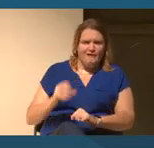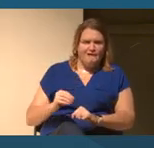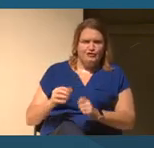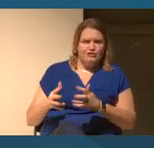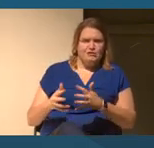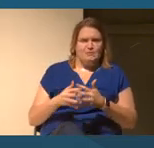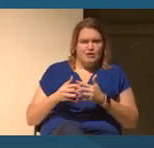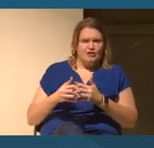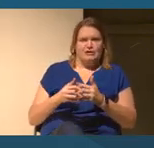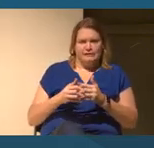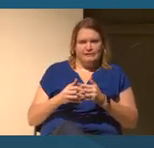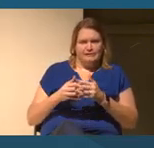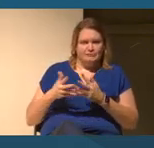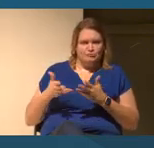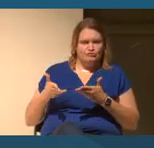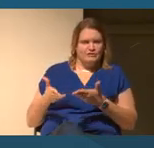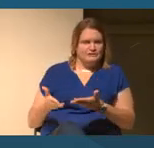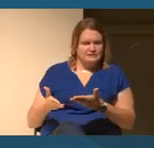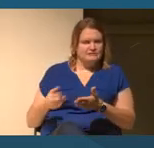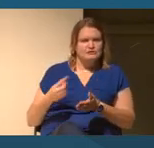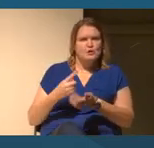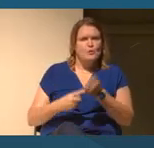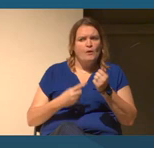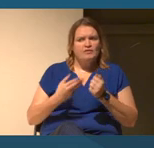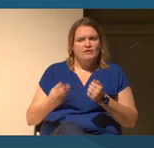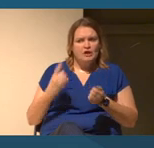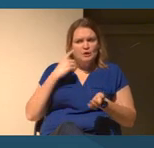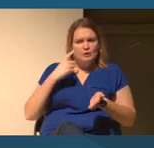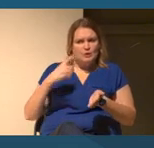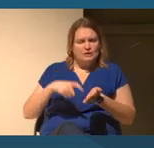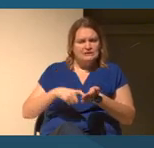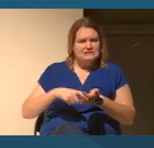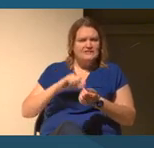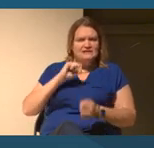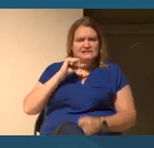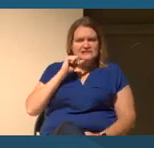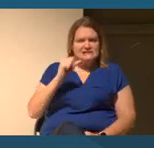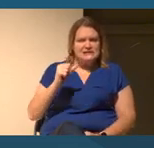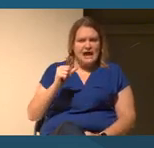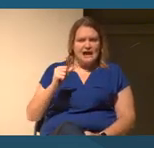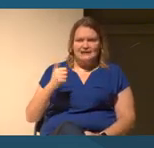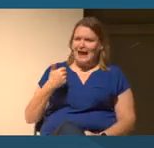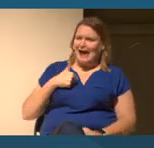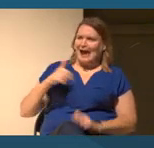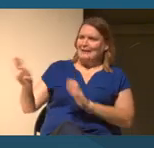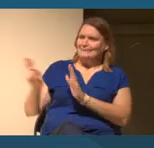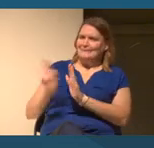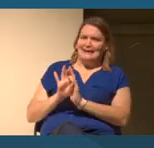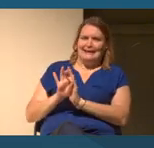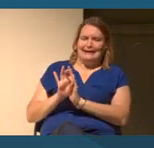is that this was not, shall we say, voluntary. It was imposed.